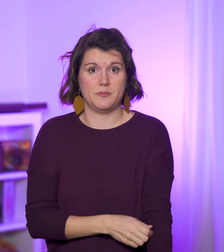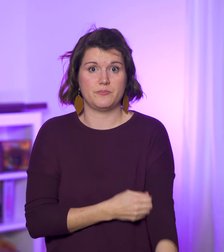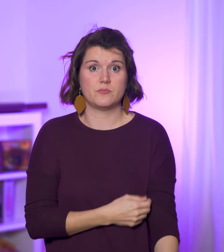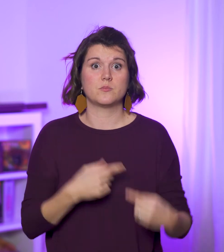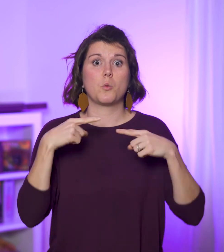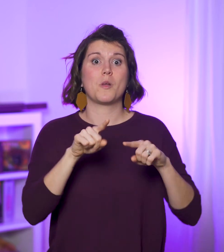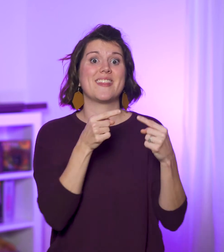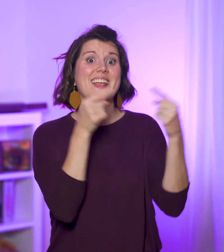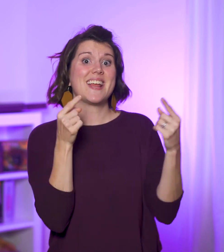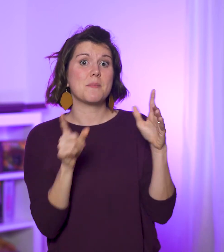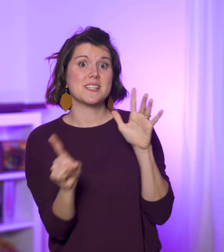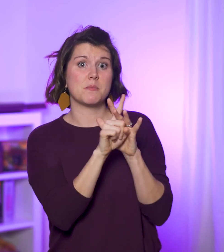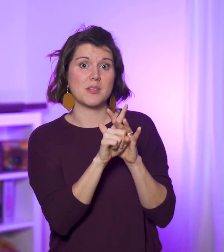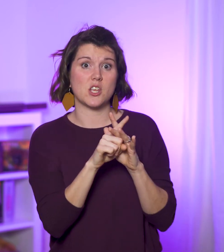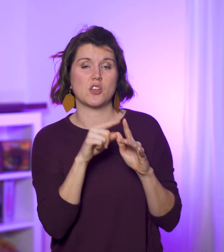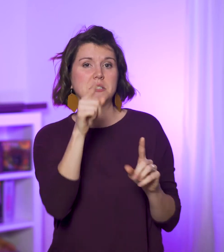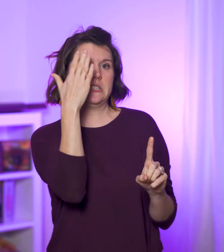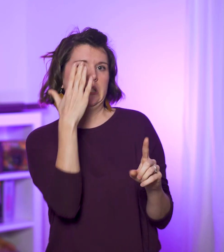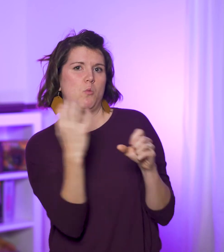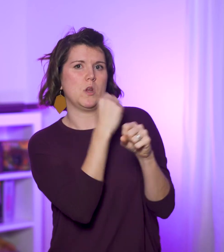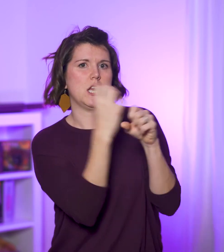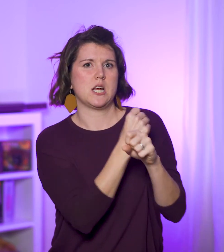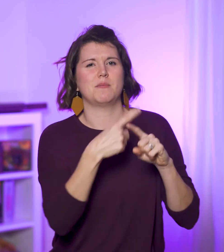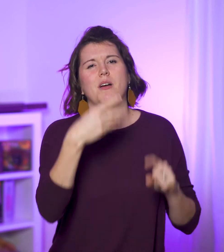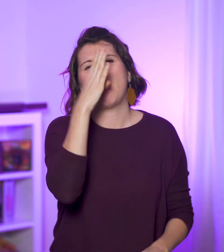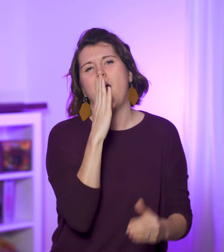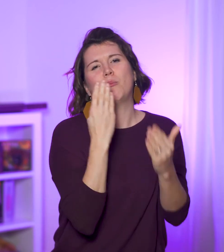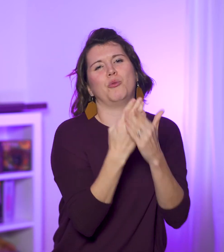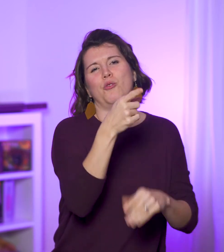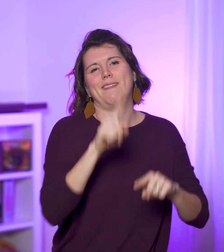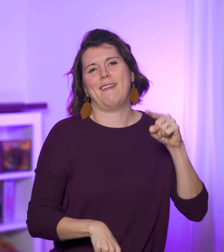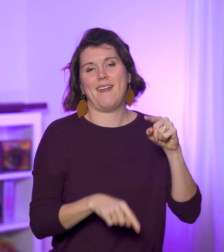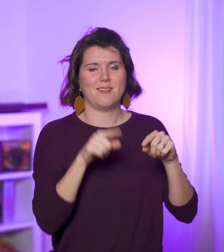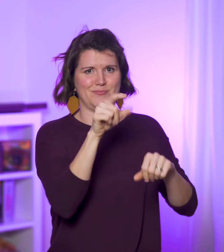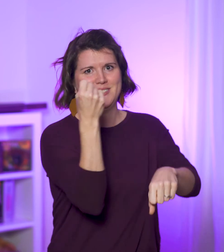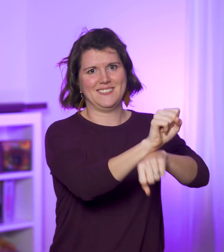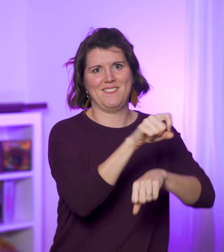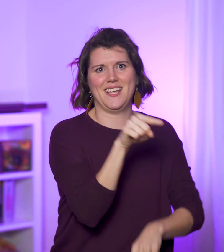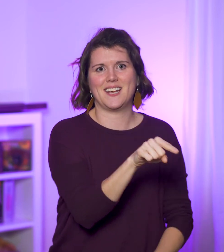When the enemy appears to be winning, God proves He can’t be defeated.